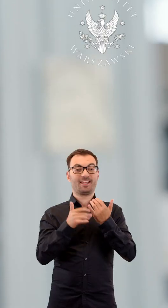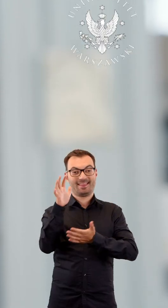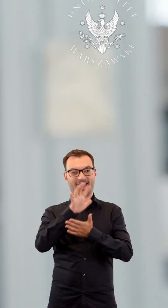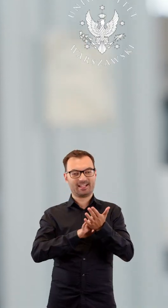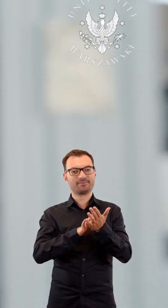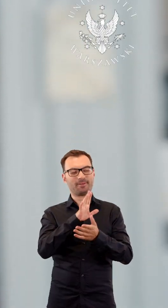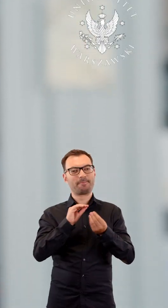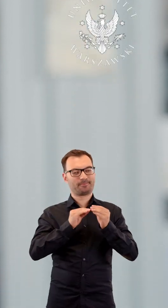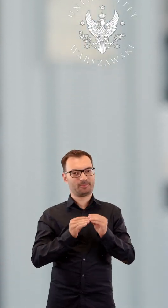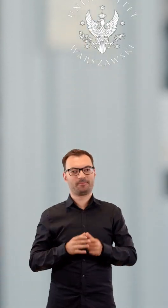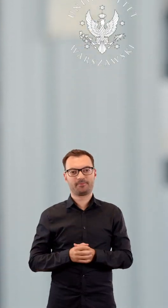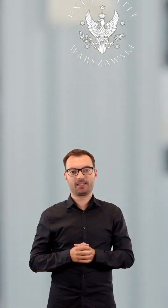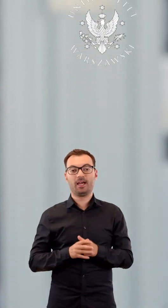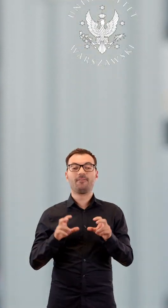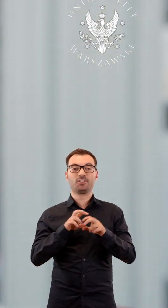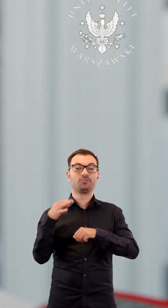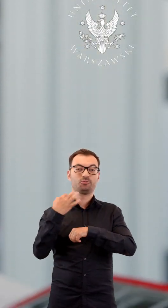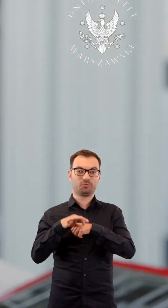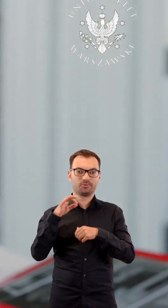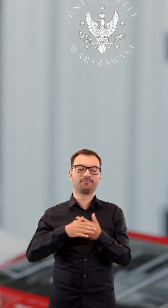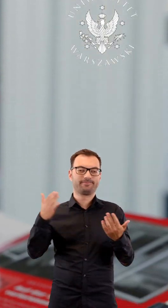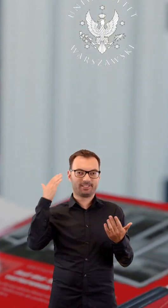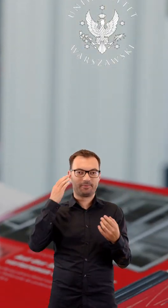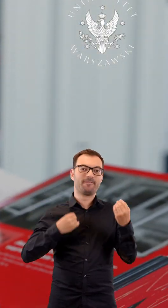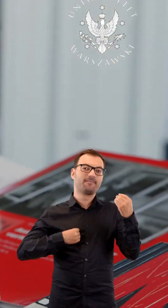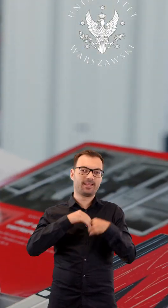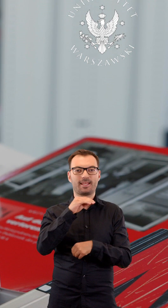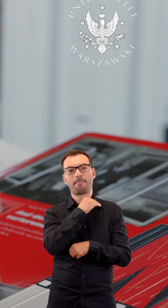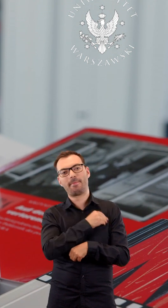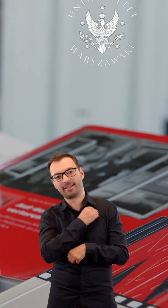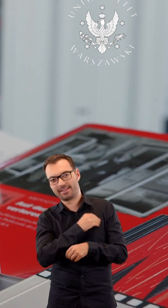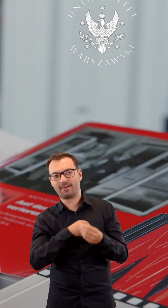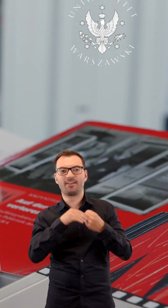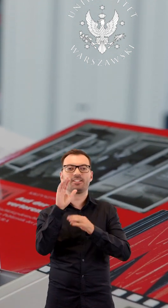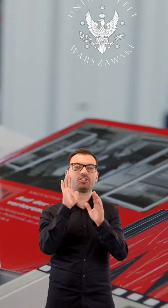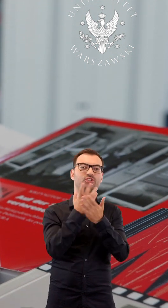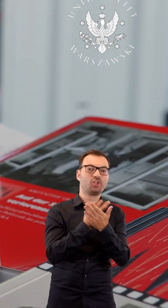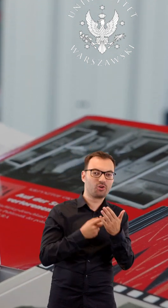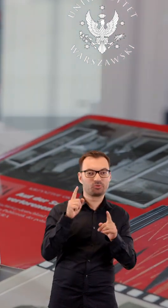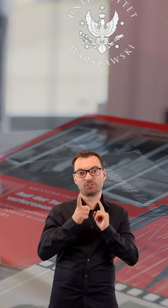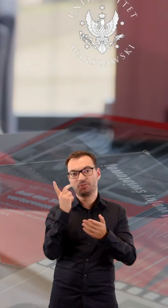During studies, the number of materials, books that have to be read in a short period of time increases significantly.